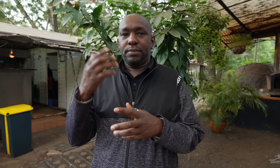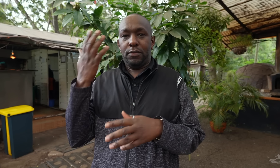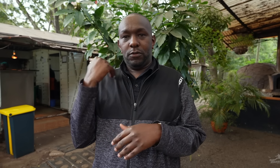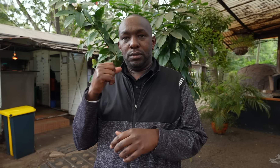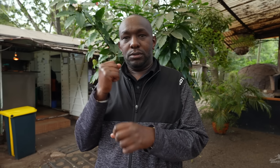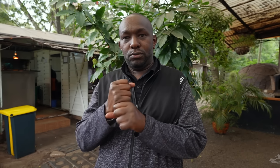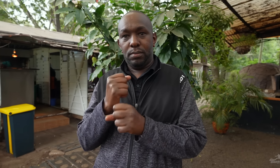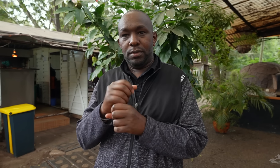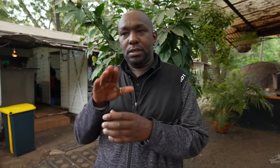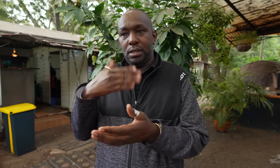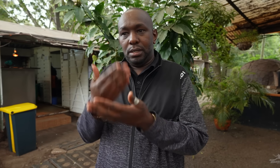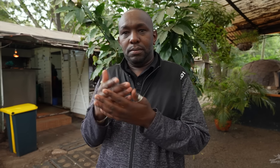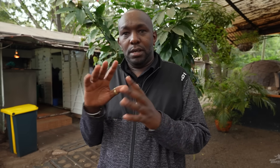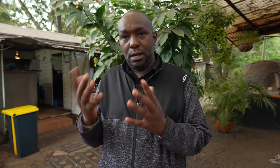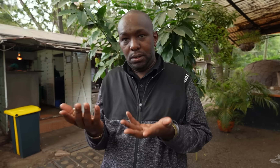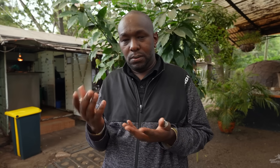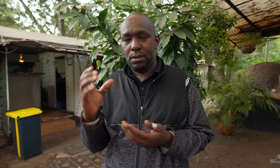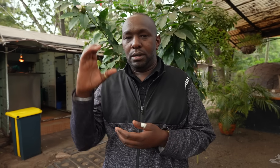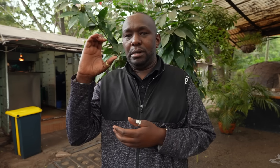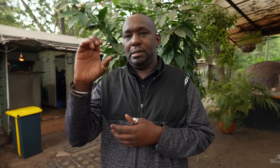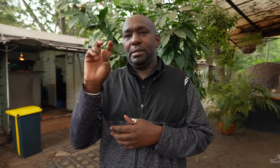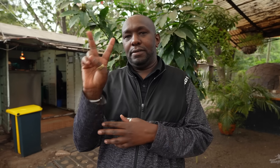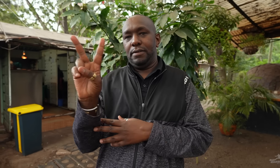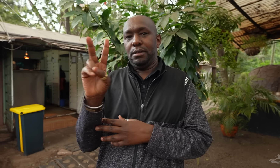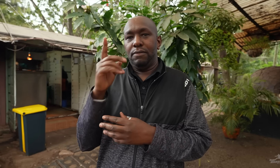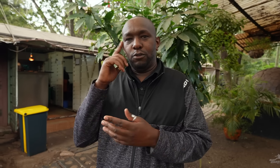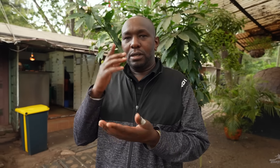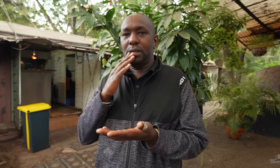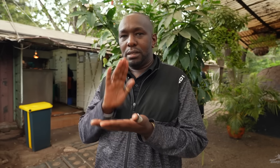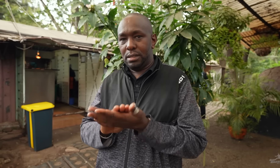I sent my CV to the manager.